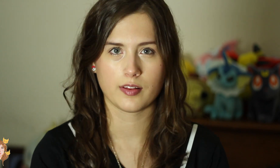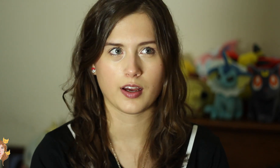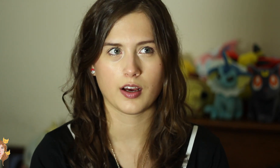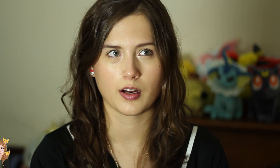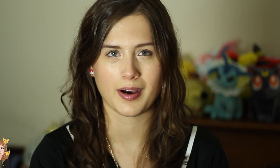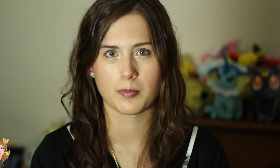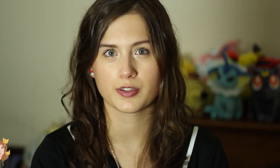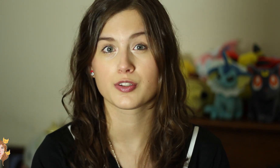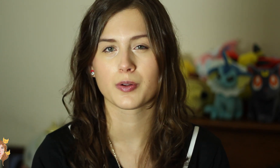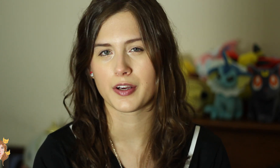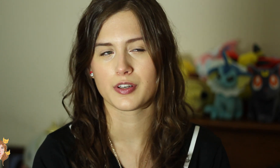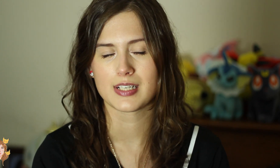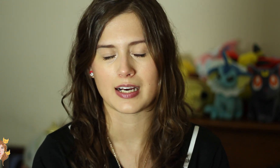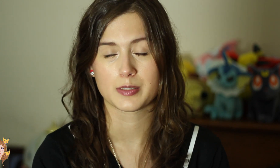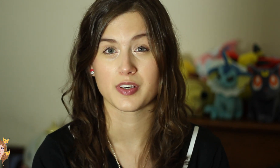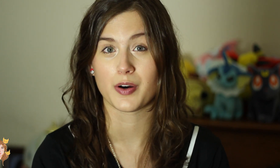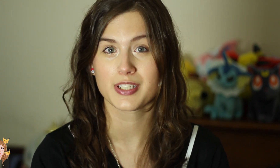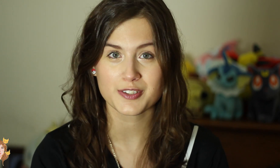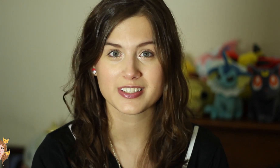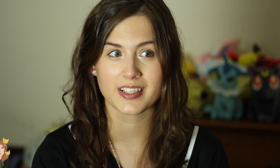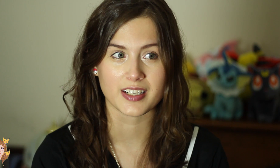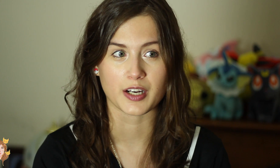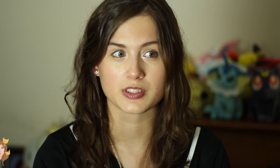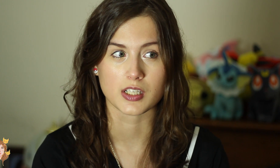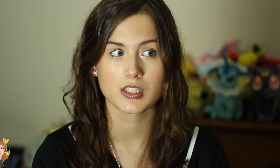And then about a month or so later, he asked me if I was interested in it and I was like,